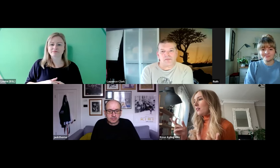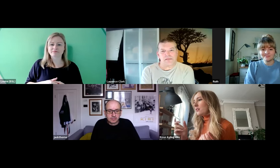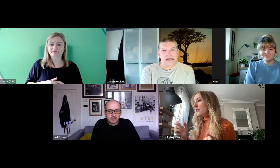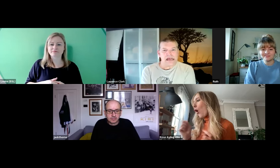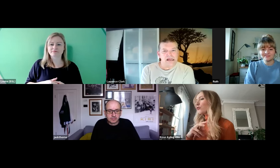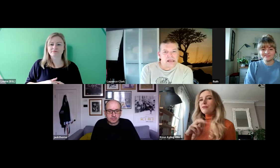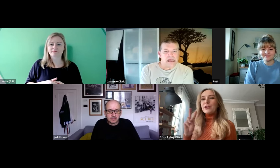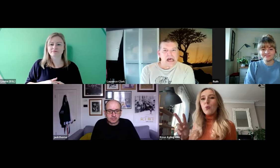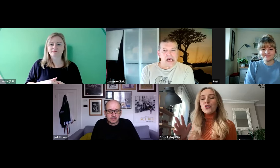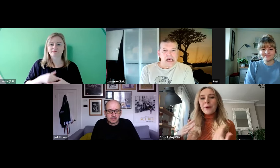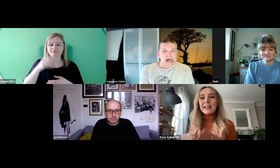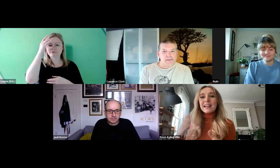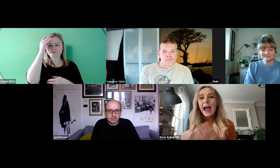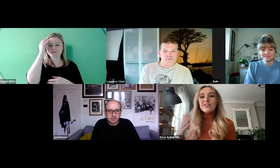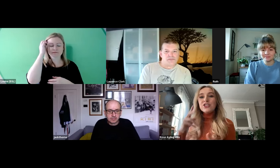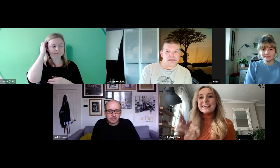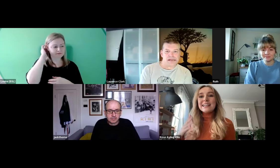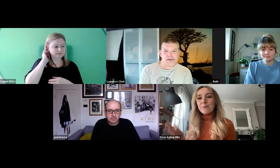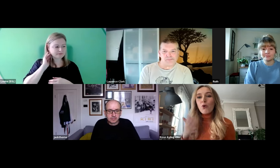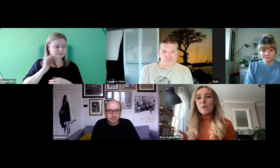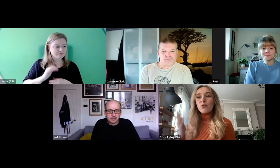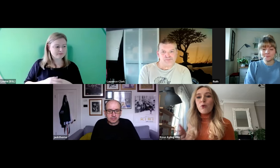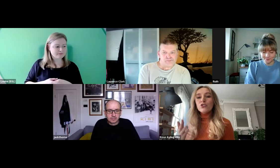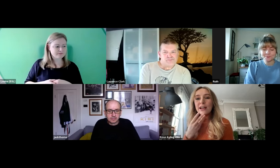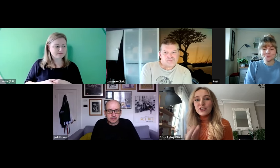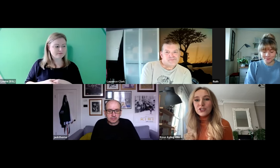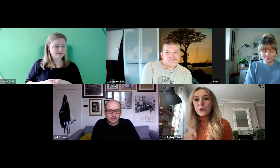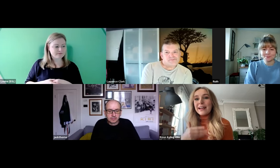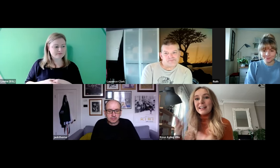me to watch." But then as you see them more and more and more, you get used to it.